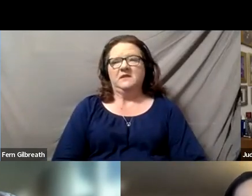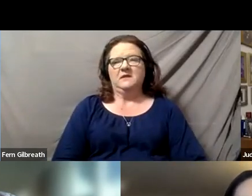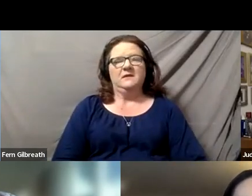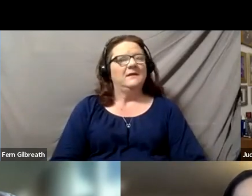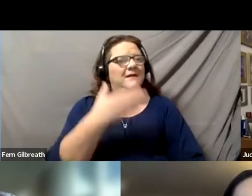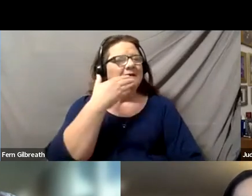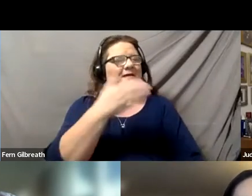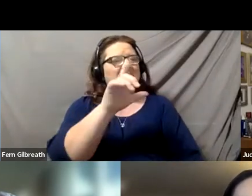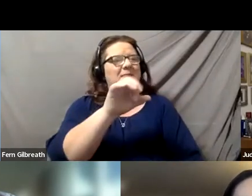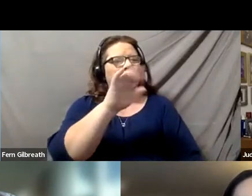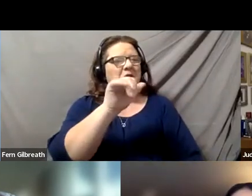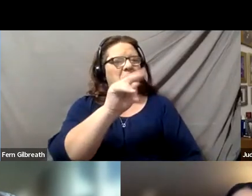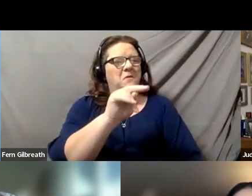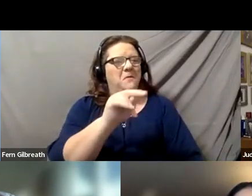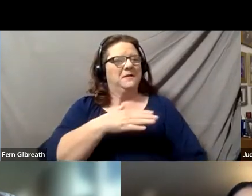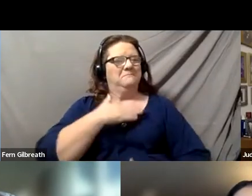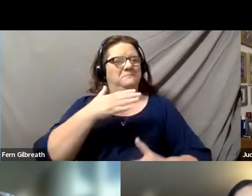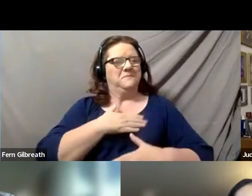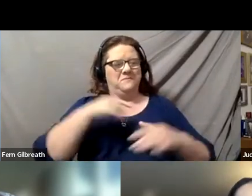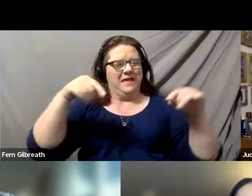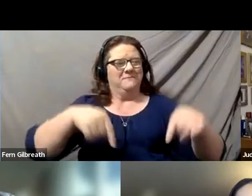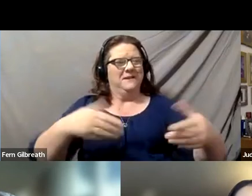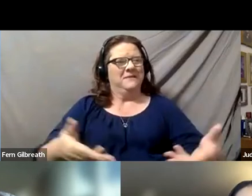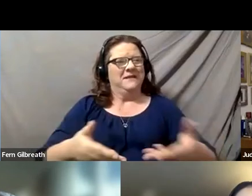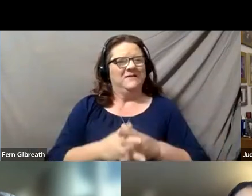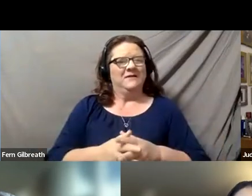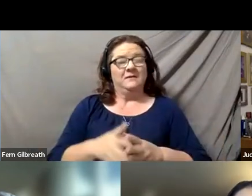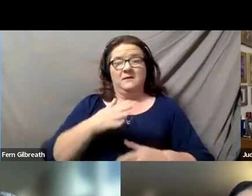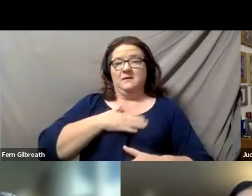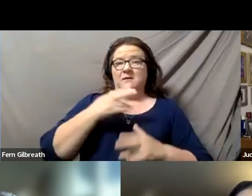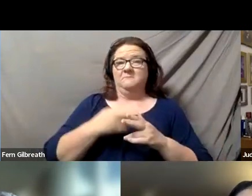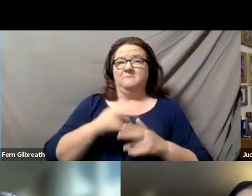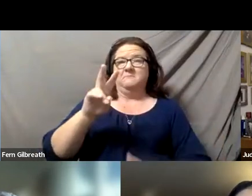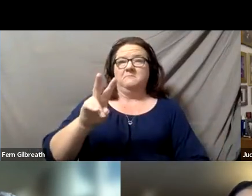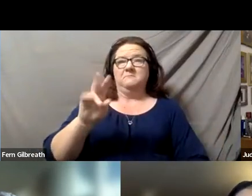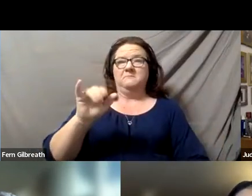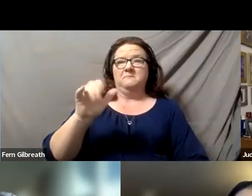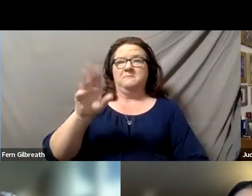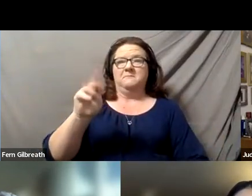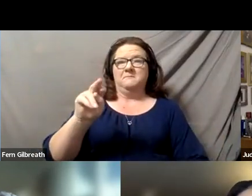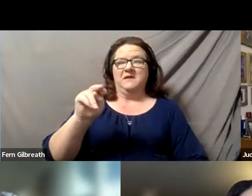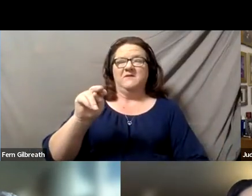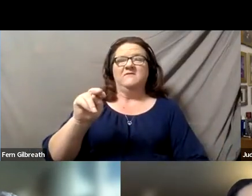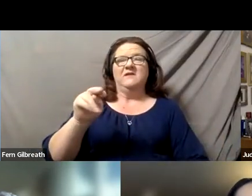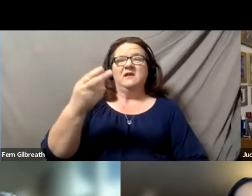Thank you, Lauren. It is so good to be here. My name is Vivian Haun. I use she/her pronouns.